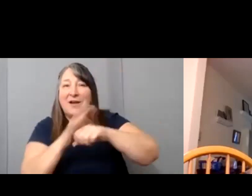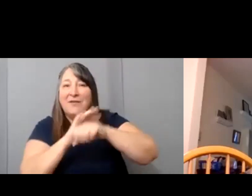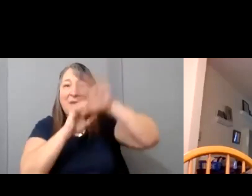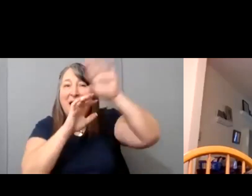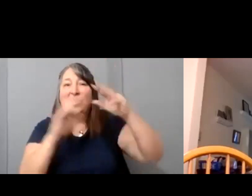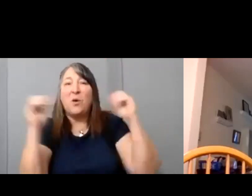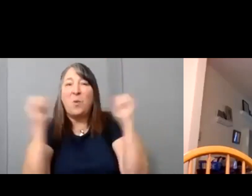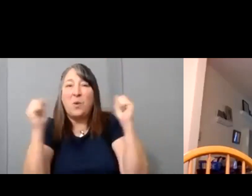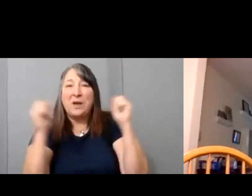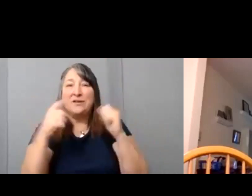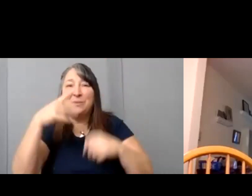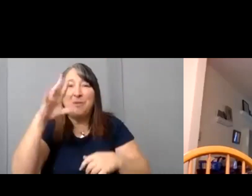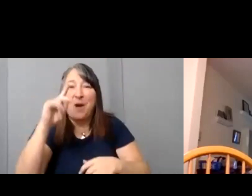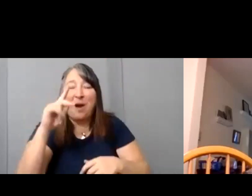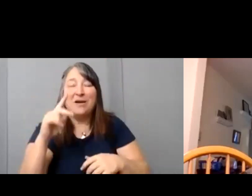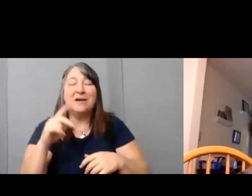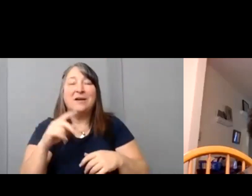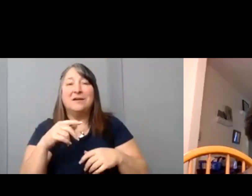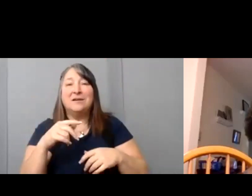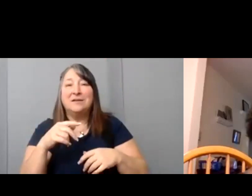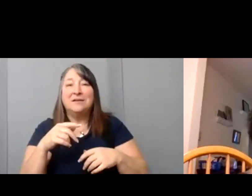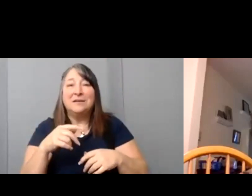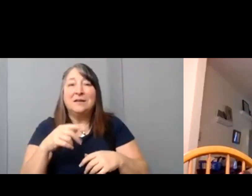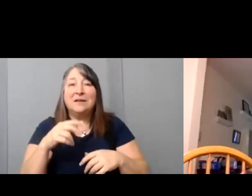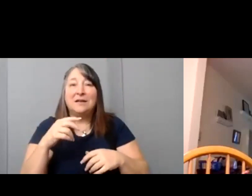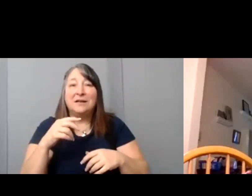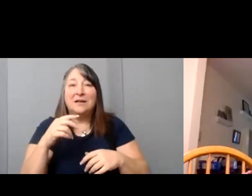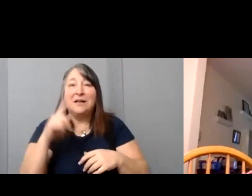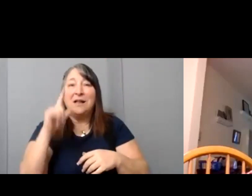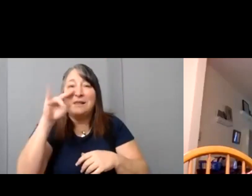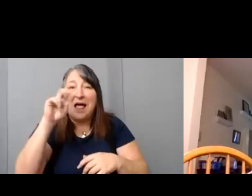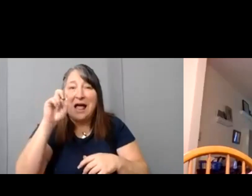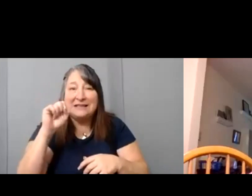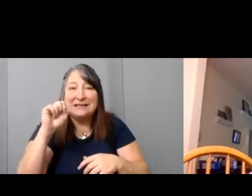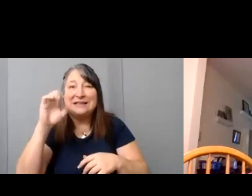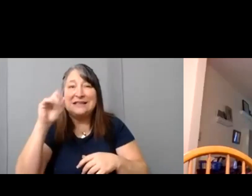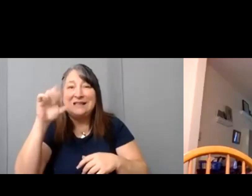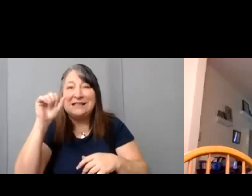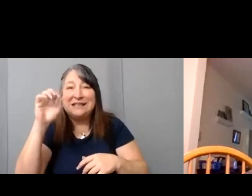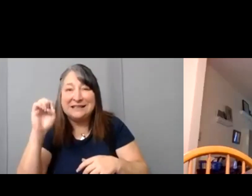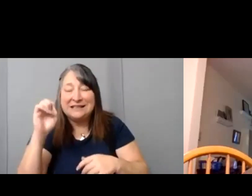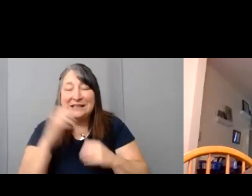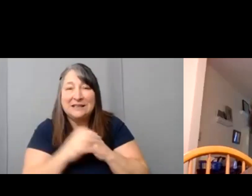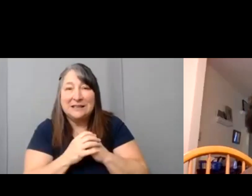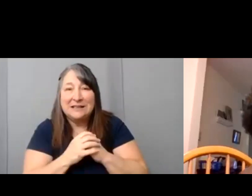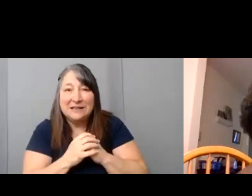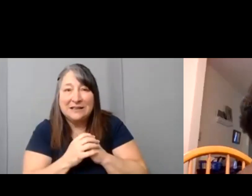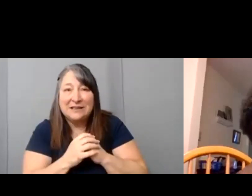Winter Park, Tall T Productions Line Skis, Smith Optics and Shreds Optics.